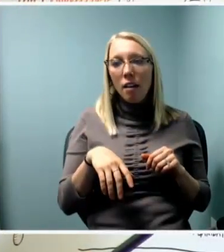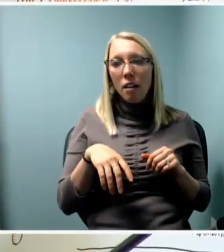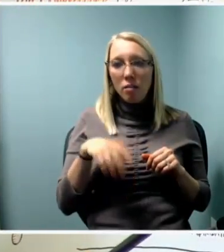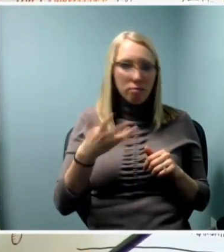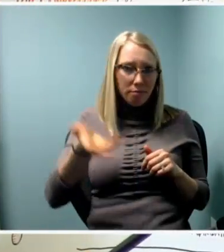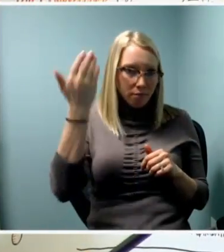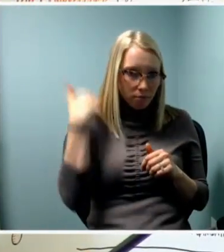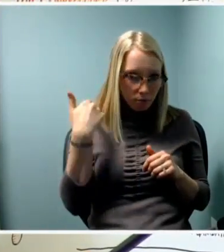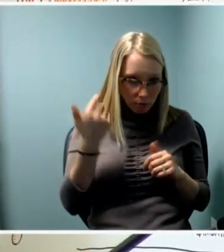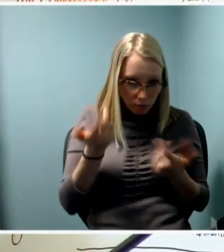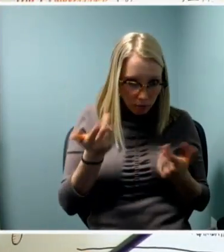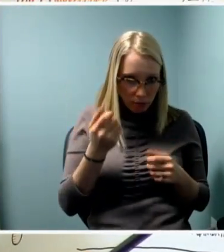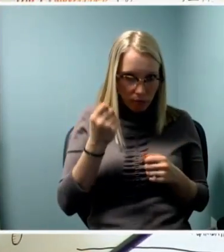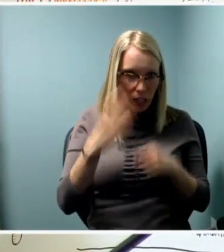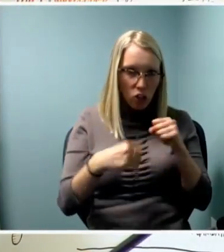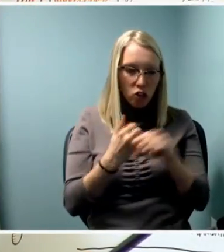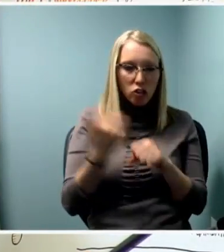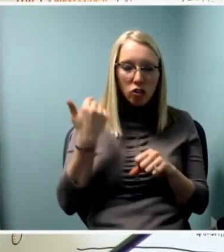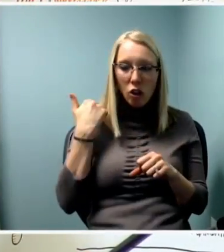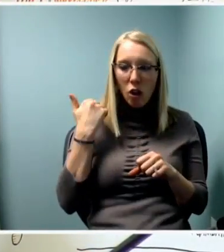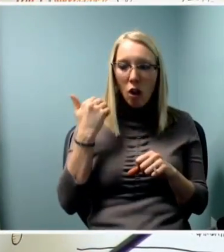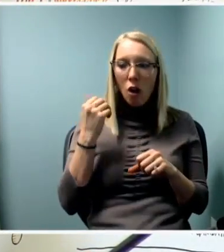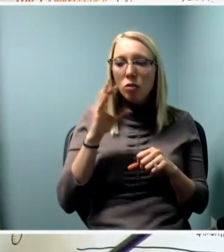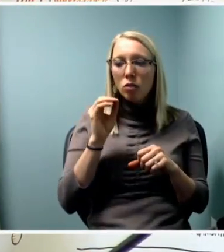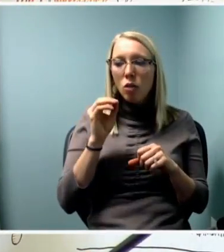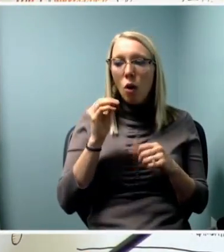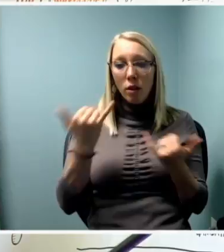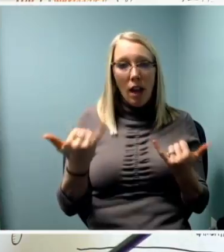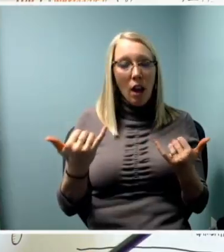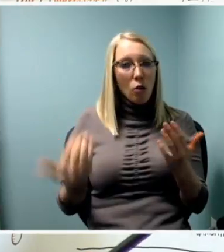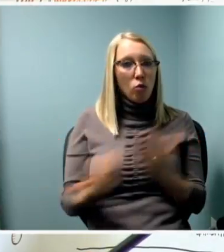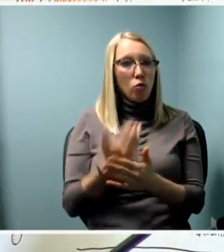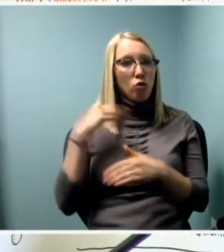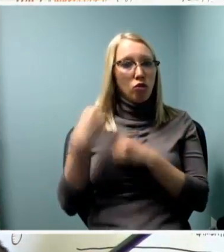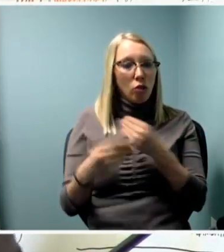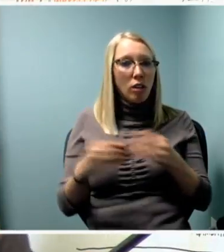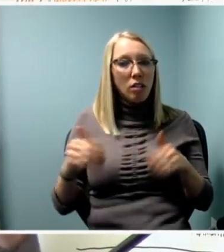Can we with the young people who are becoming administrators, artists,